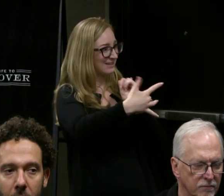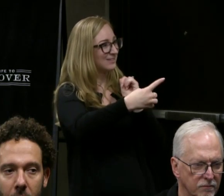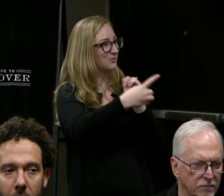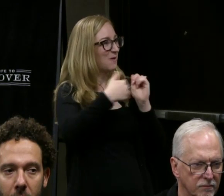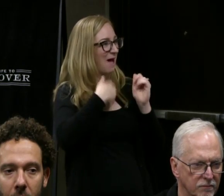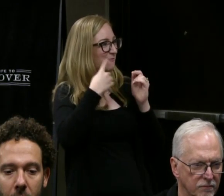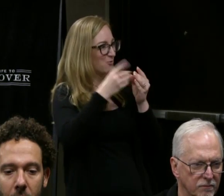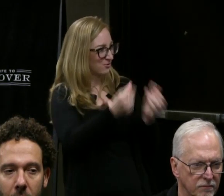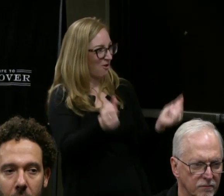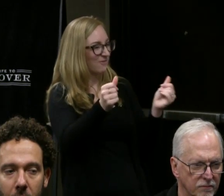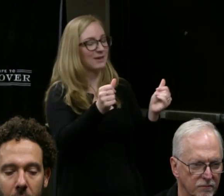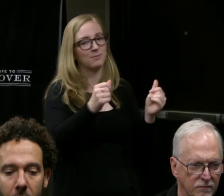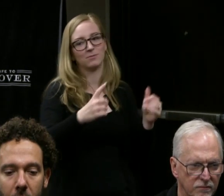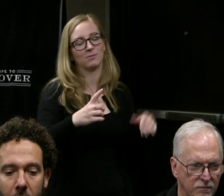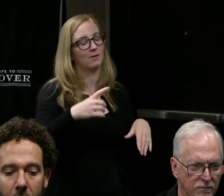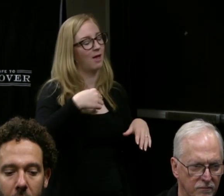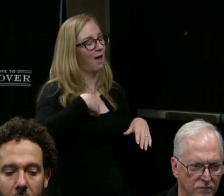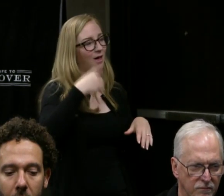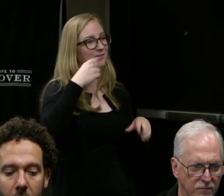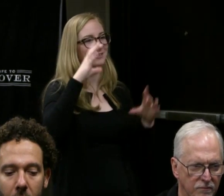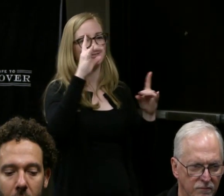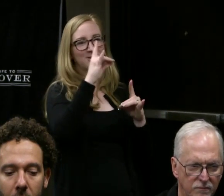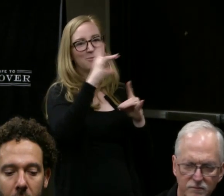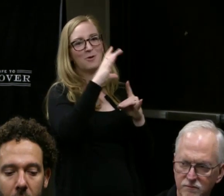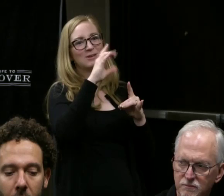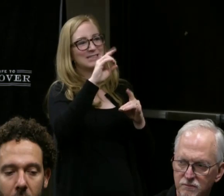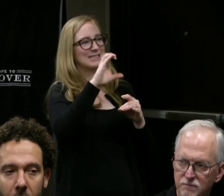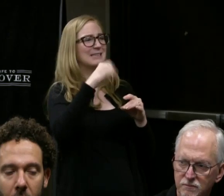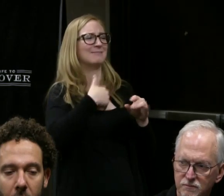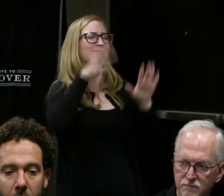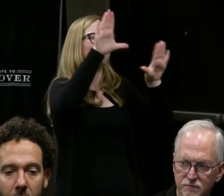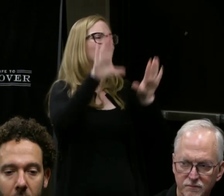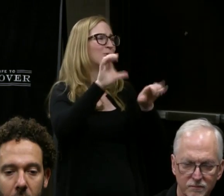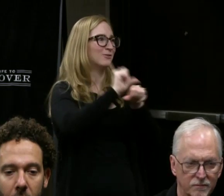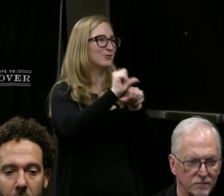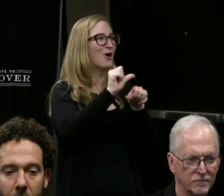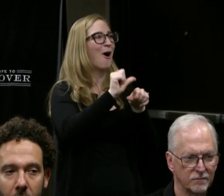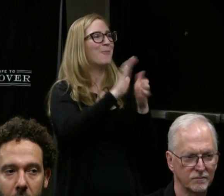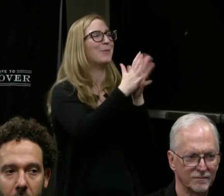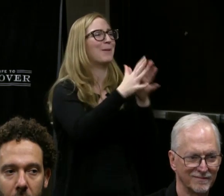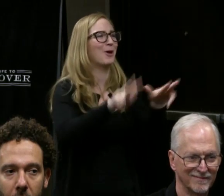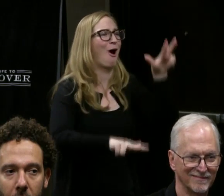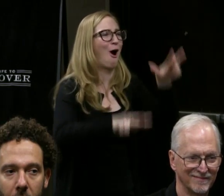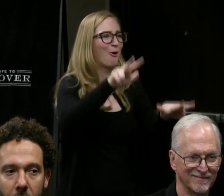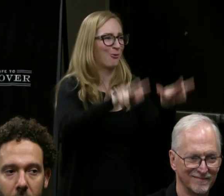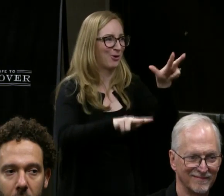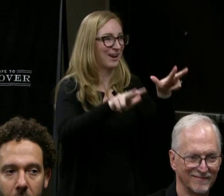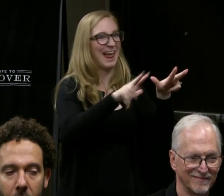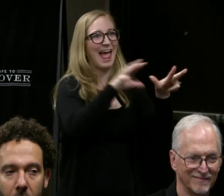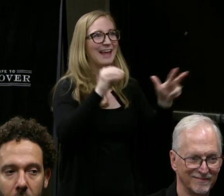(Rachel) I was going to say Dog & Pony D.C. has done a wonderful job of being awkward and embarrassed.